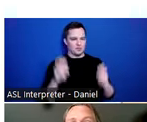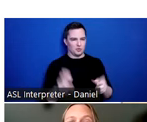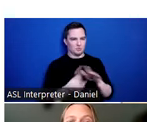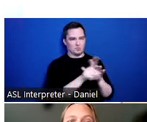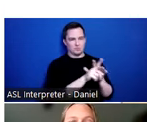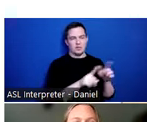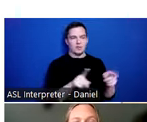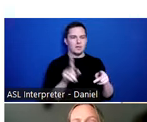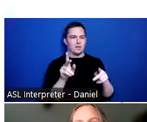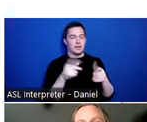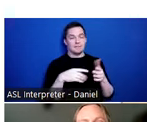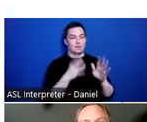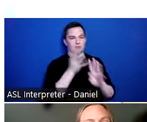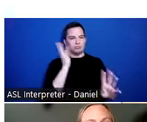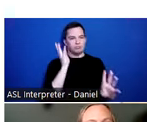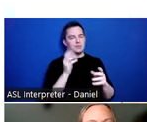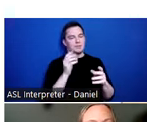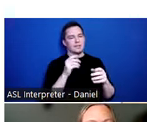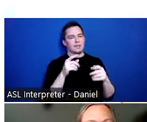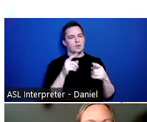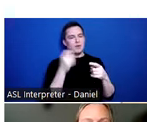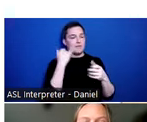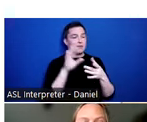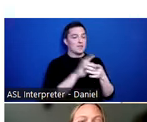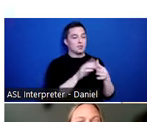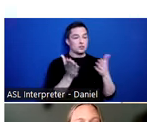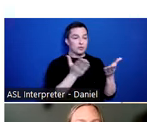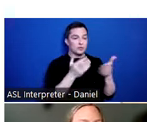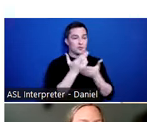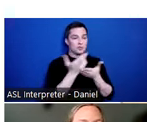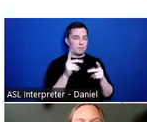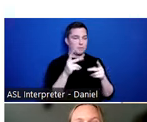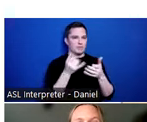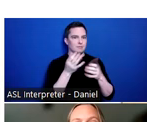into even if they have some connection to services and resources. A lot of shelters and services are